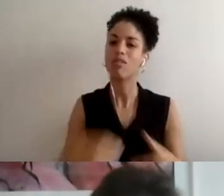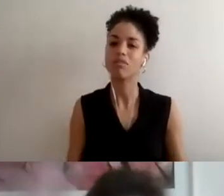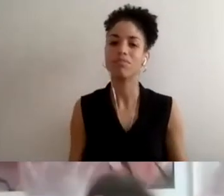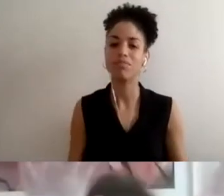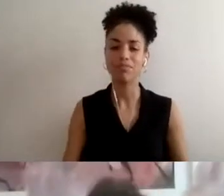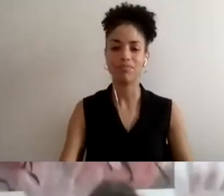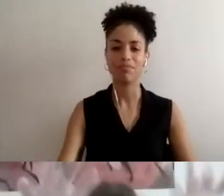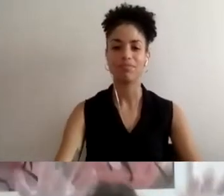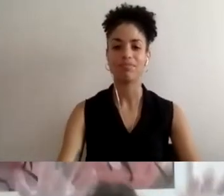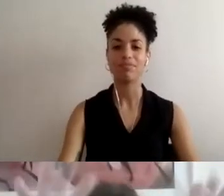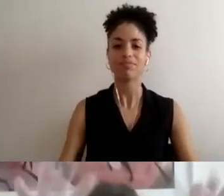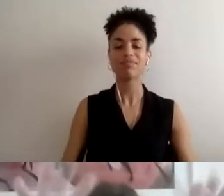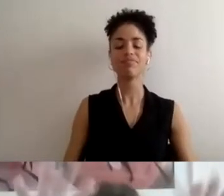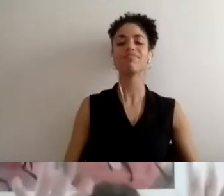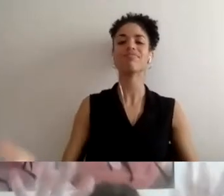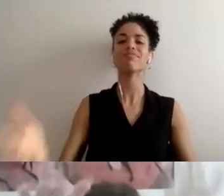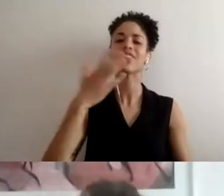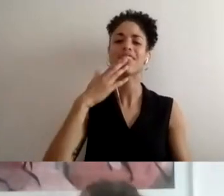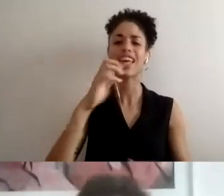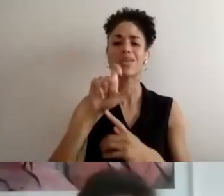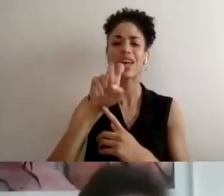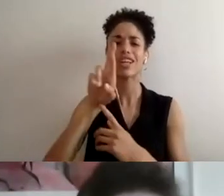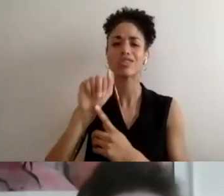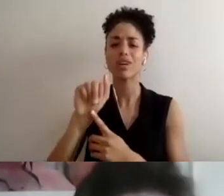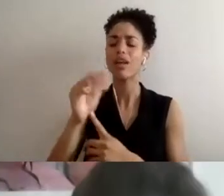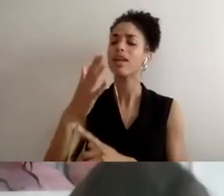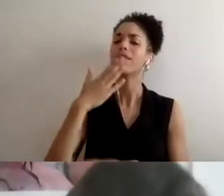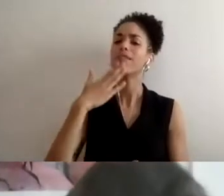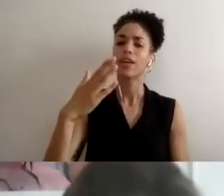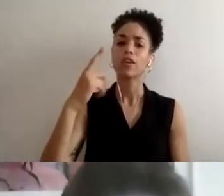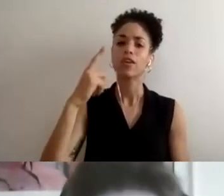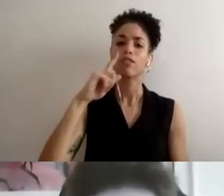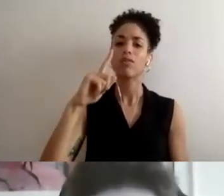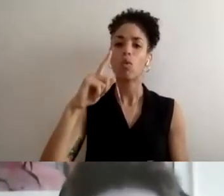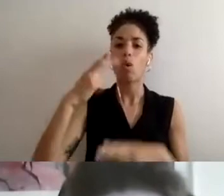Great, thank You Ezra and thank you for naming the people that are lifting us up as we do this work.